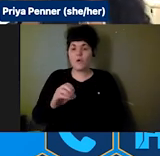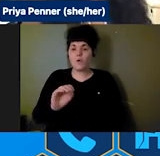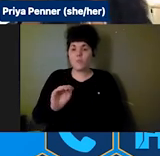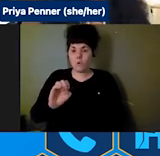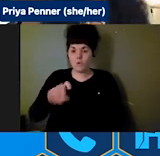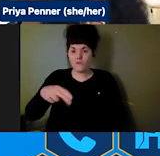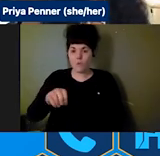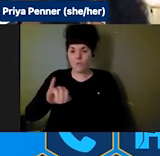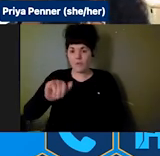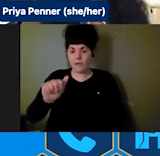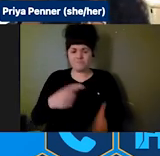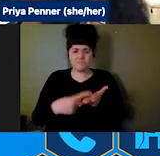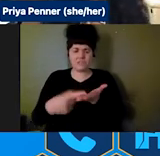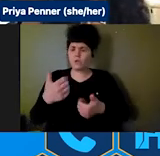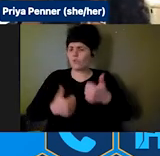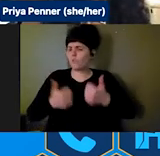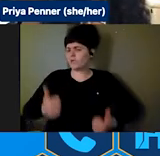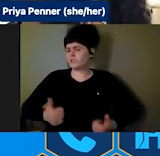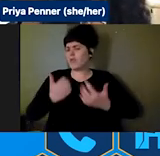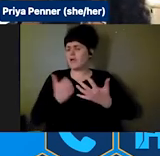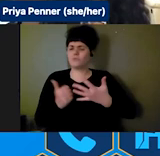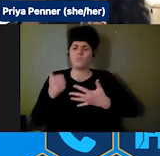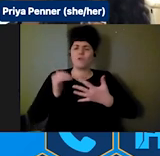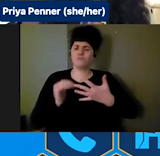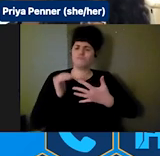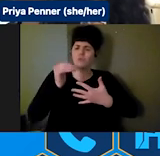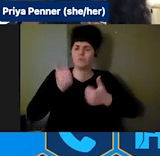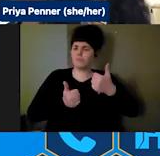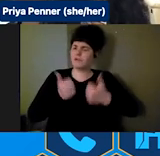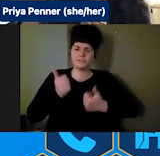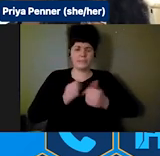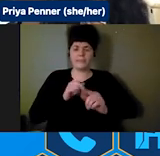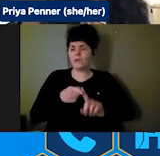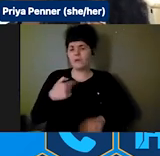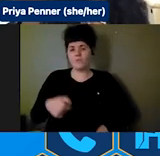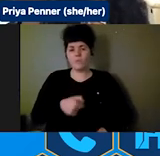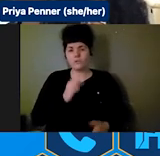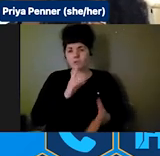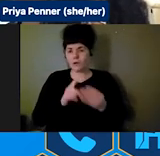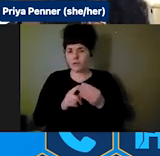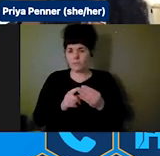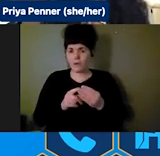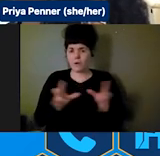prioritized. You know, when we're talking about crisis standards of care, discrimination towards people